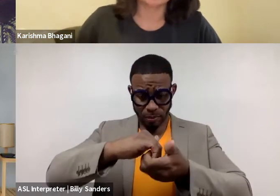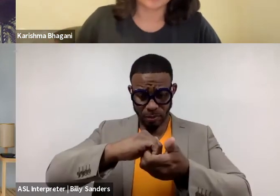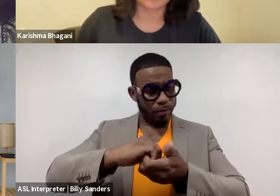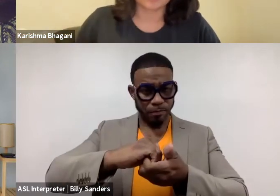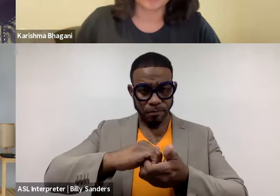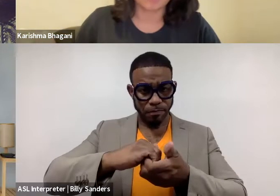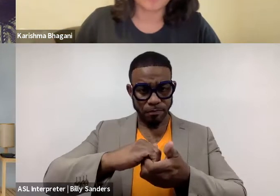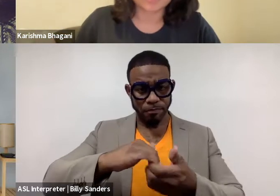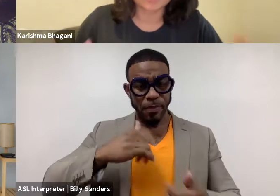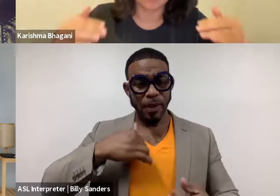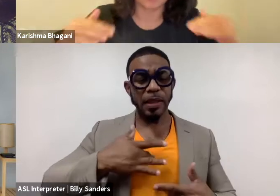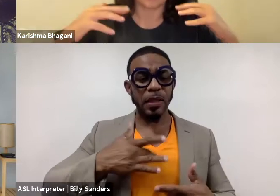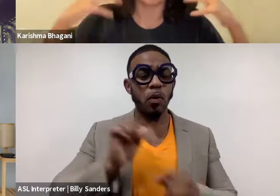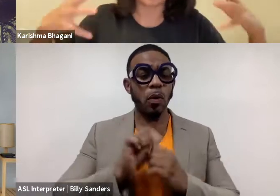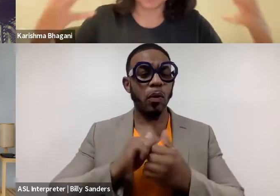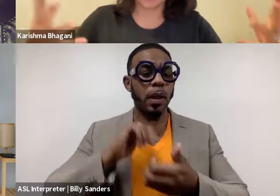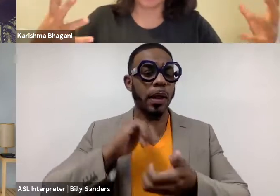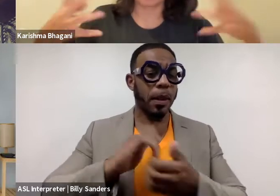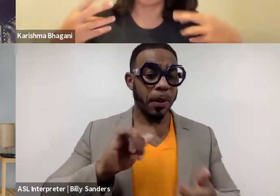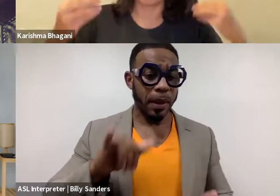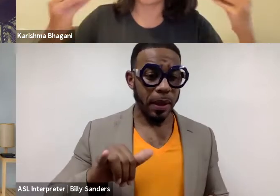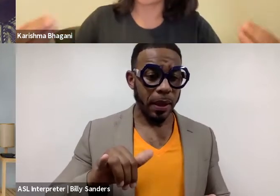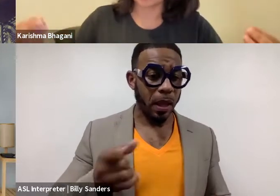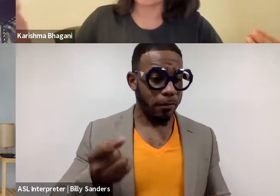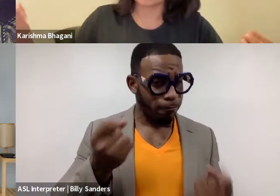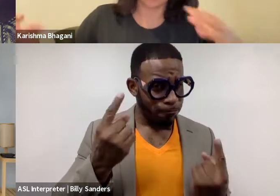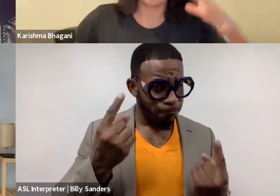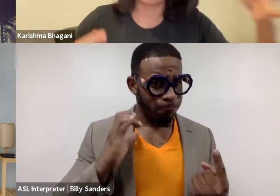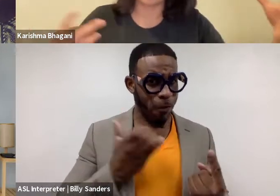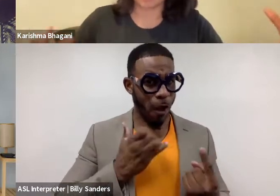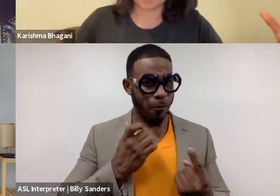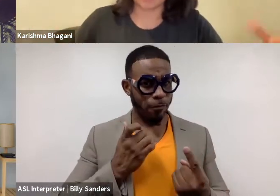to work with collaborators that understand our contribution, whatever it may be,